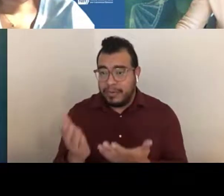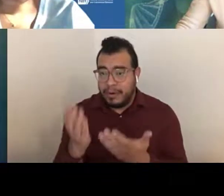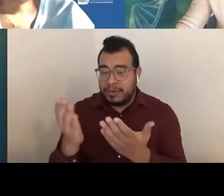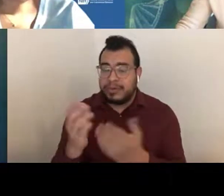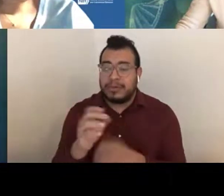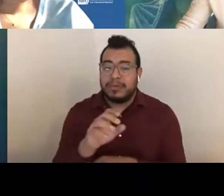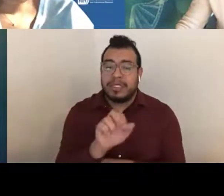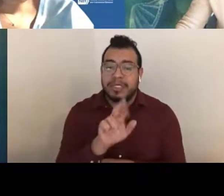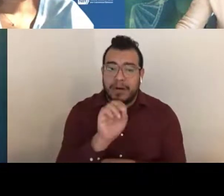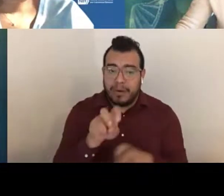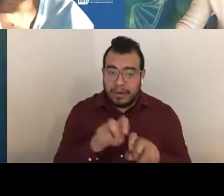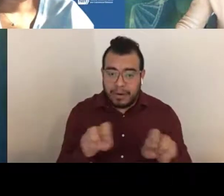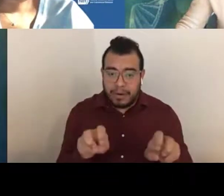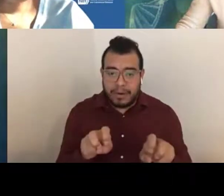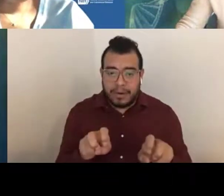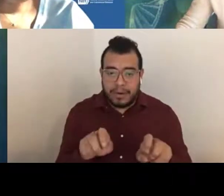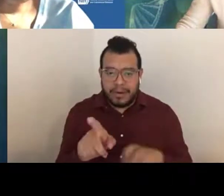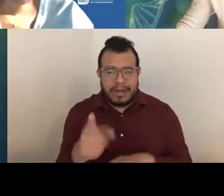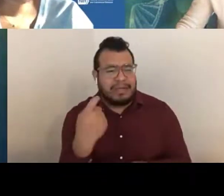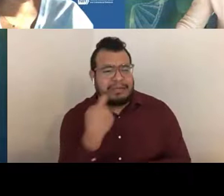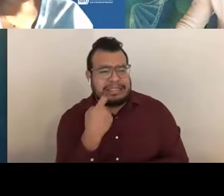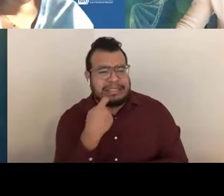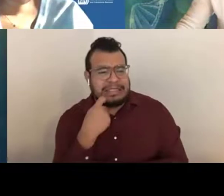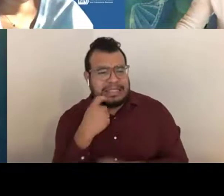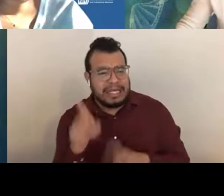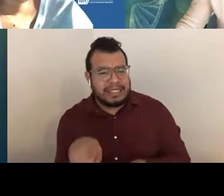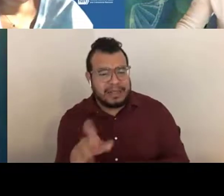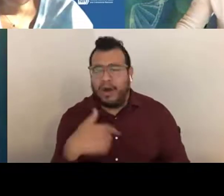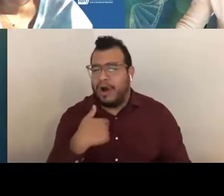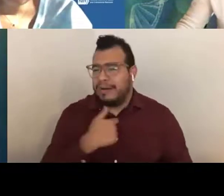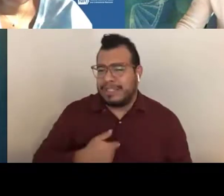Ashlee Lane: We just answered that one. Amanda Melillo: That's the one I just did. April Harrison: Oh, I'm sorry. Okay.